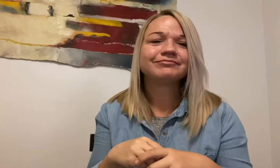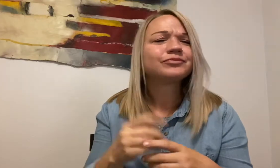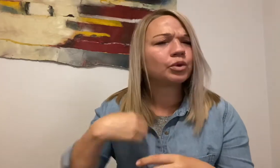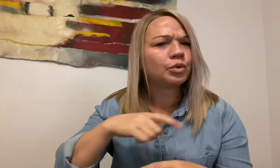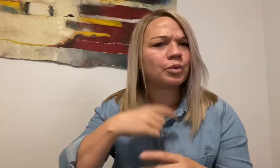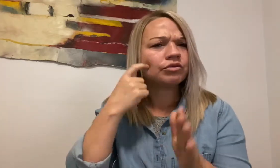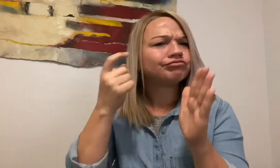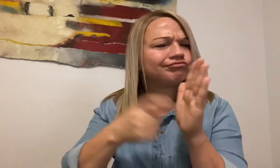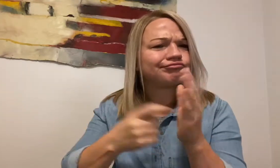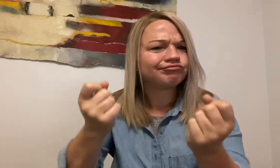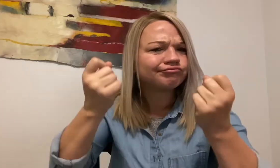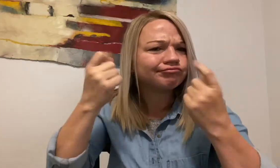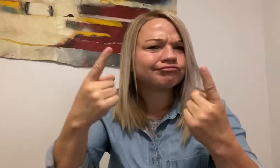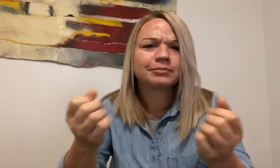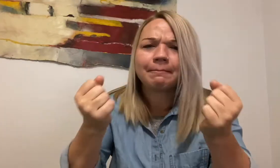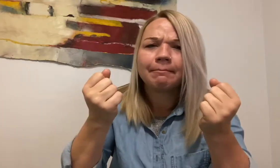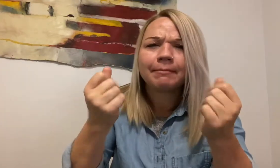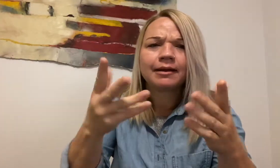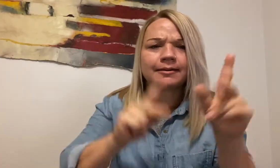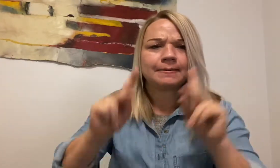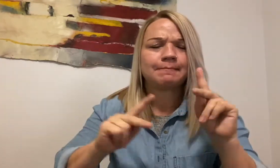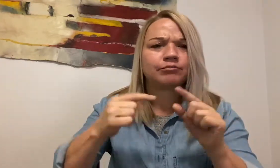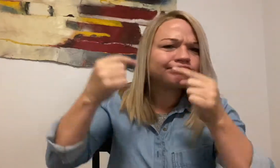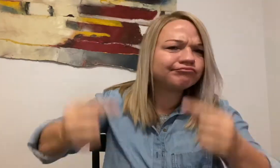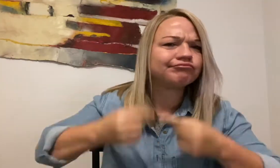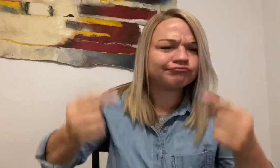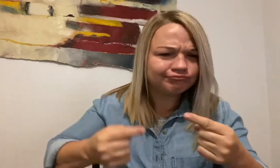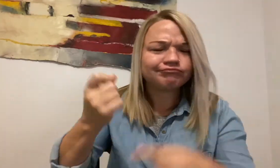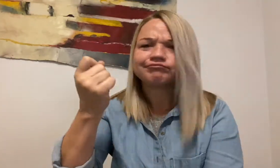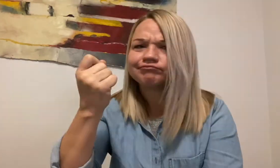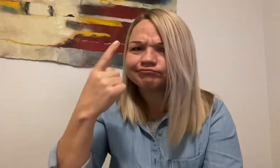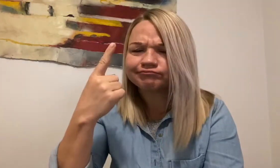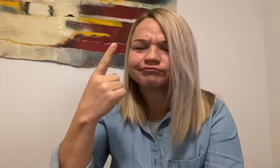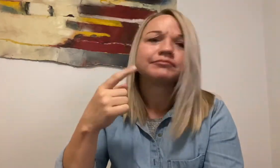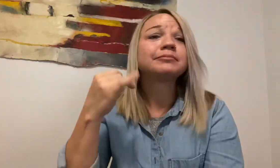We understand that many people are struggling,